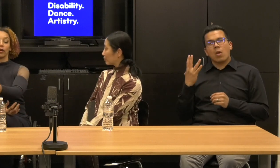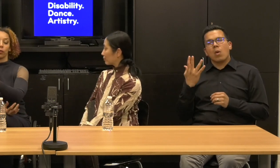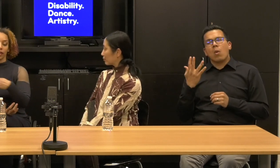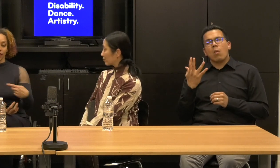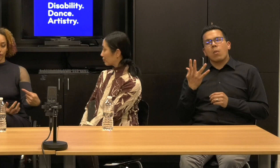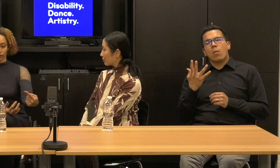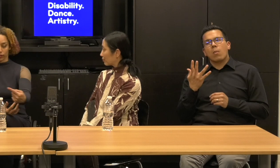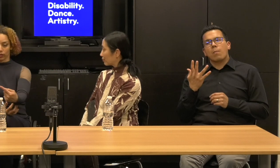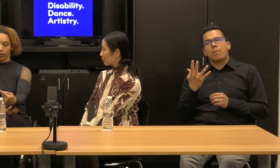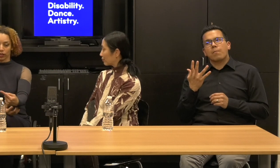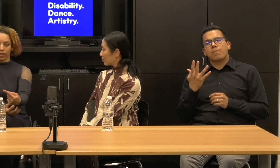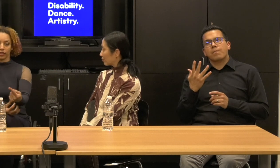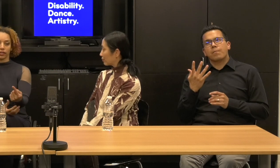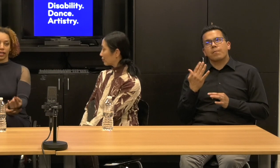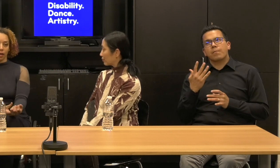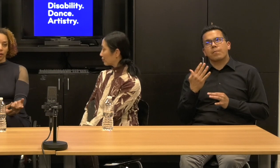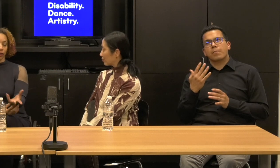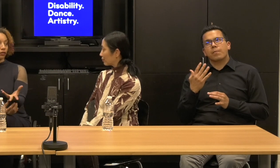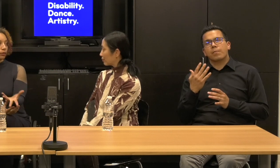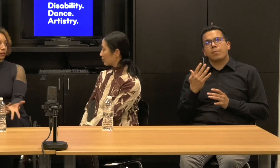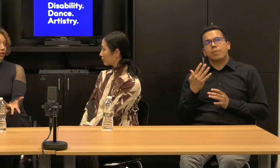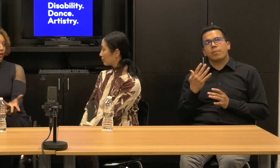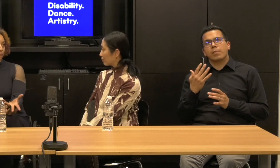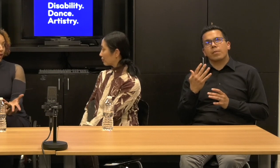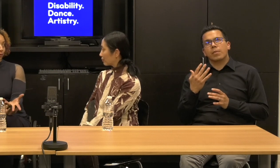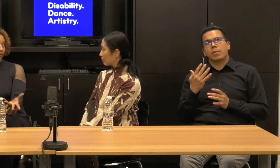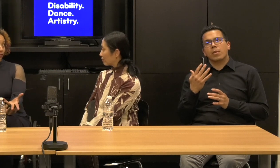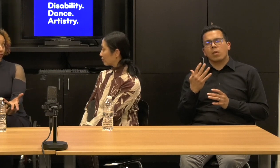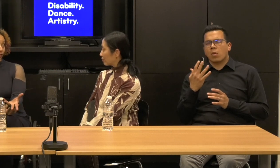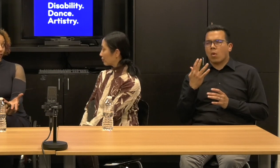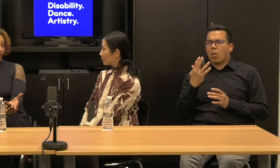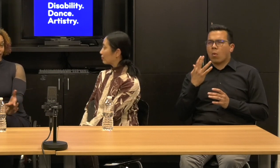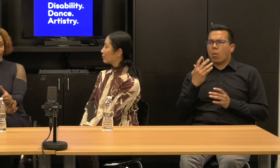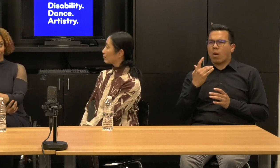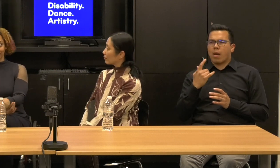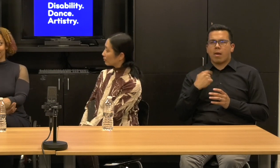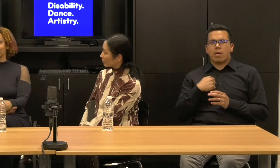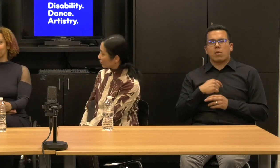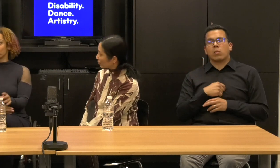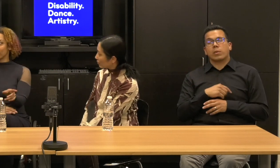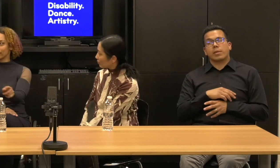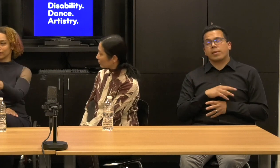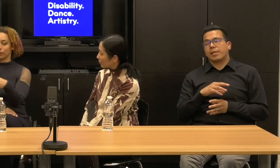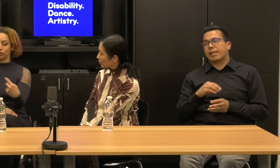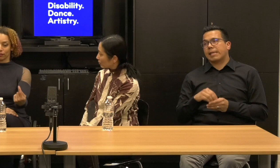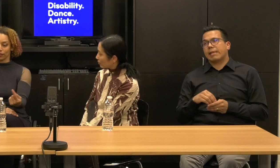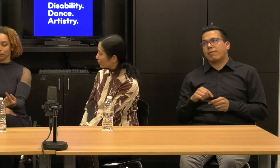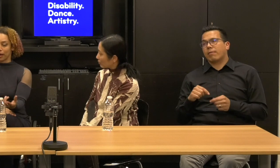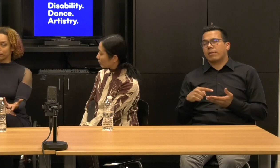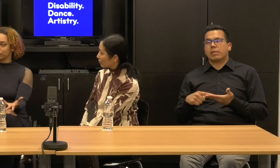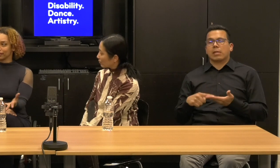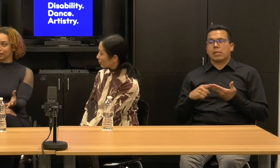are we in the dynamic of mobility imparent and why is so much of the field about mobility